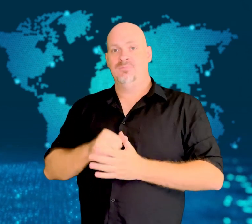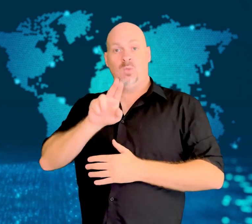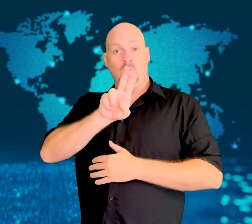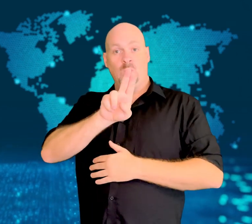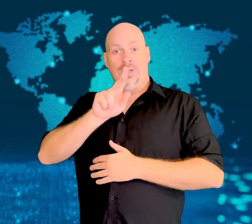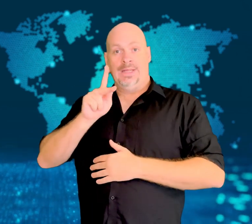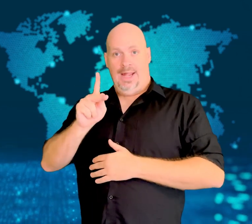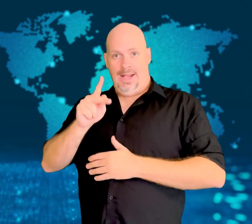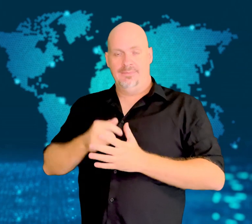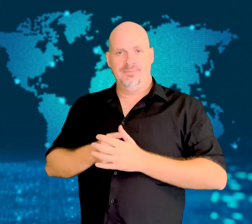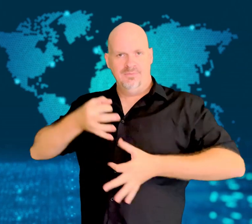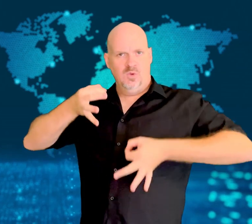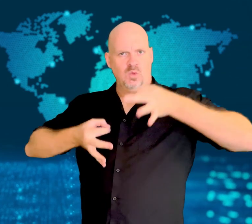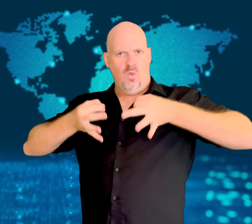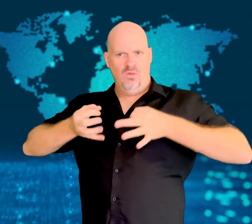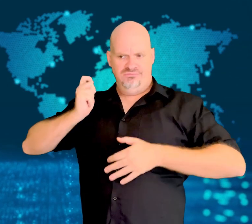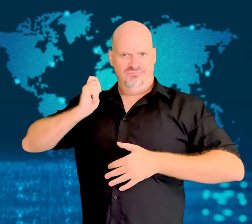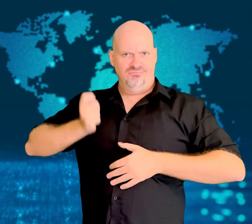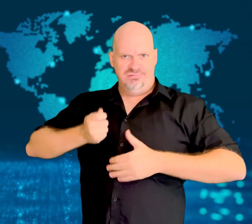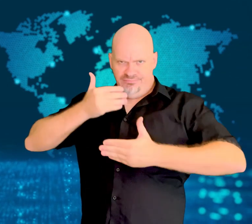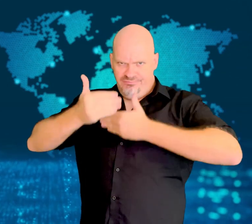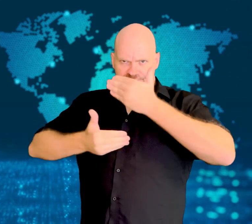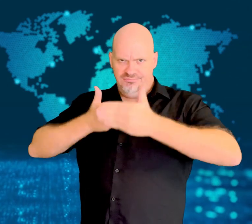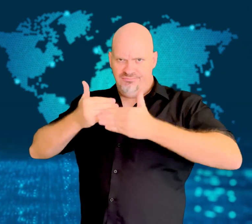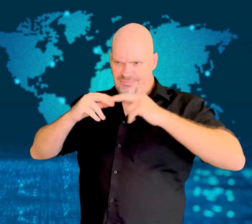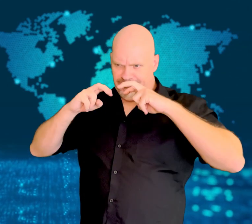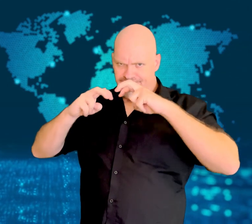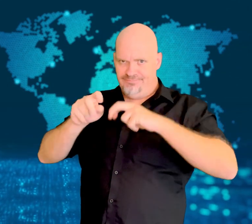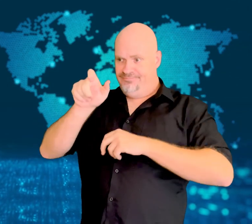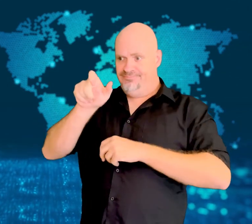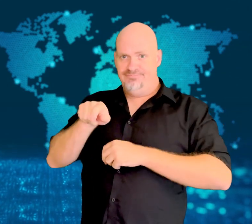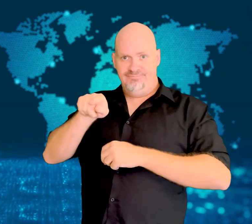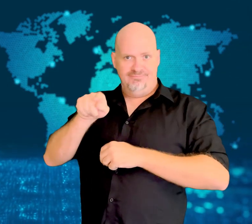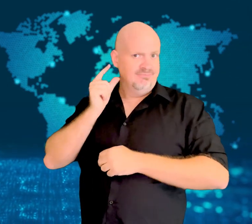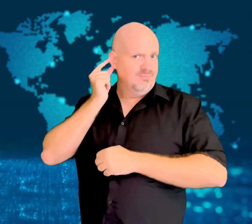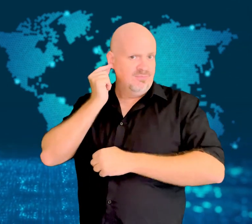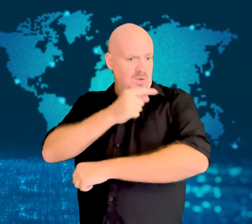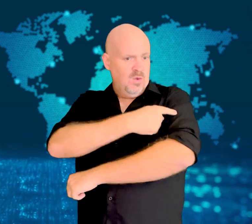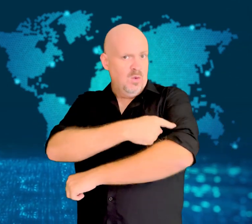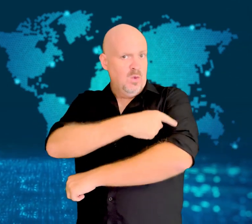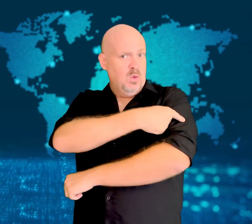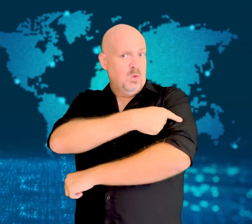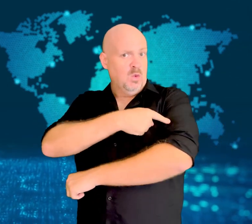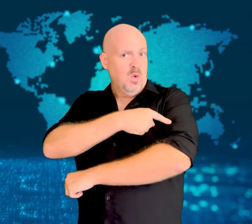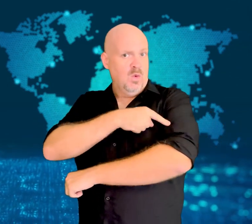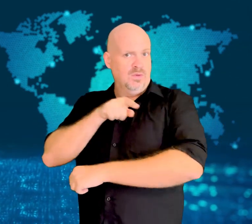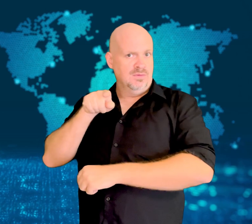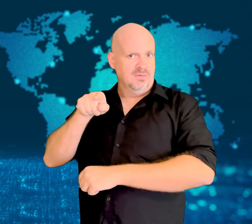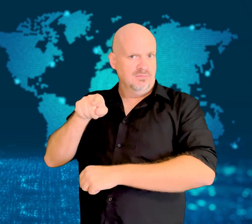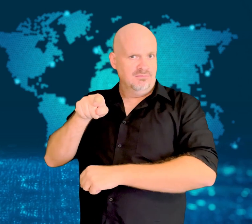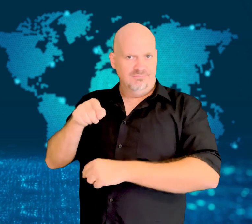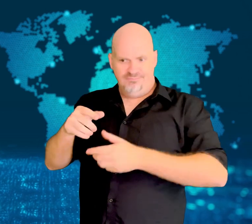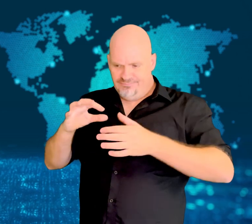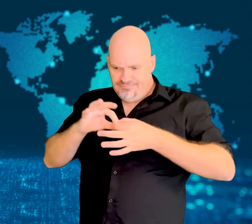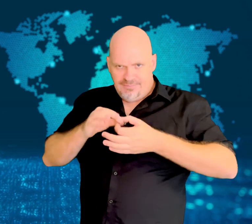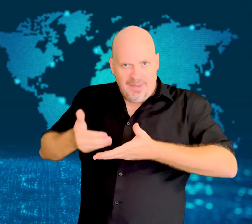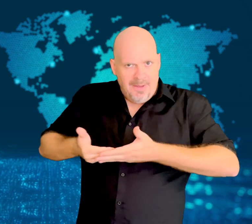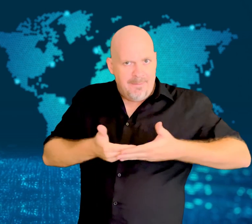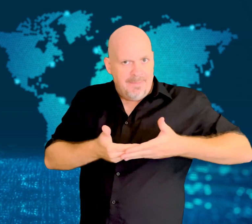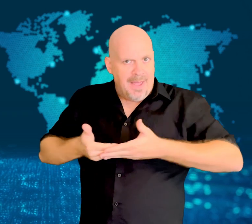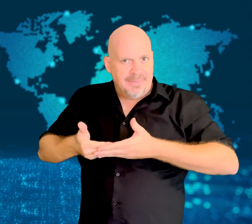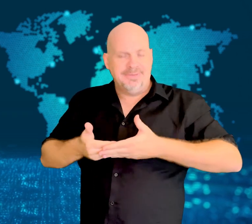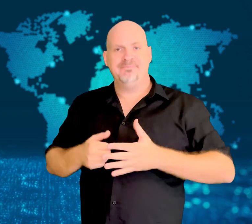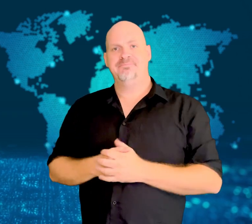Trial of neonatal nurse